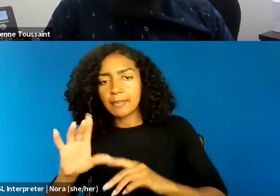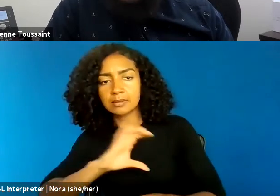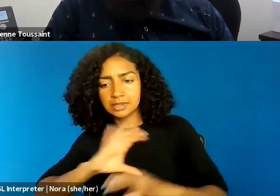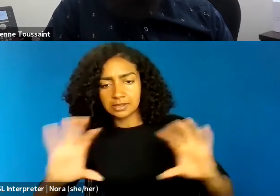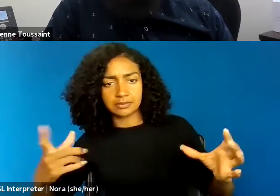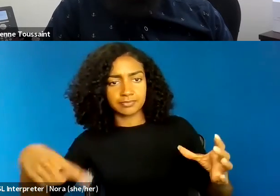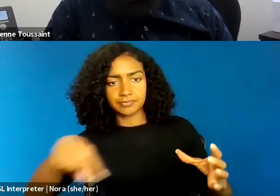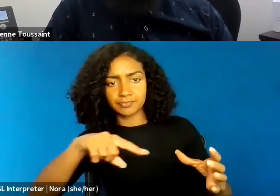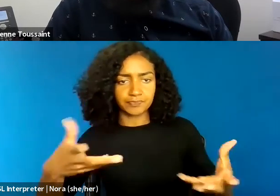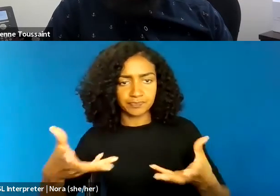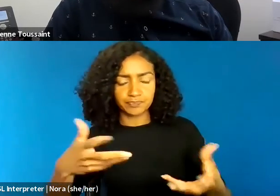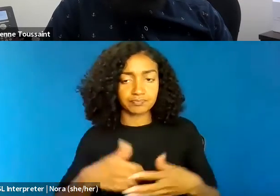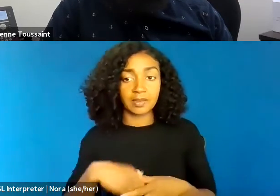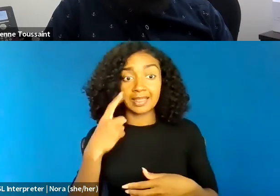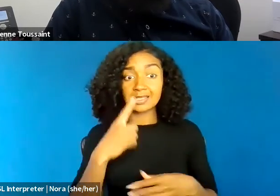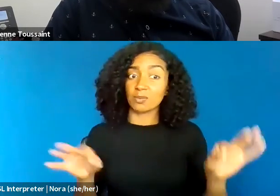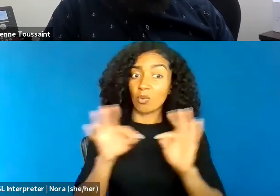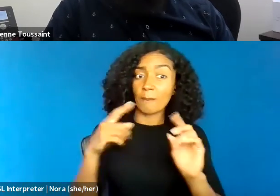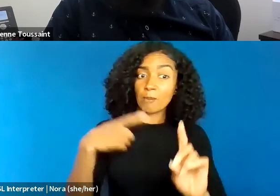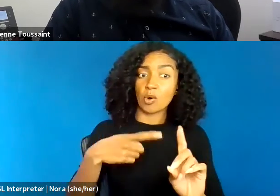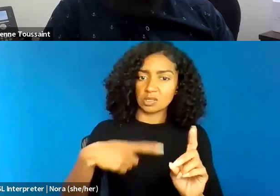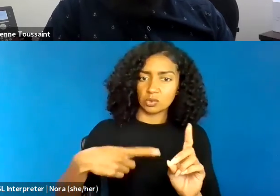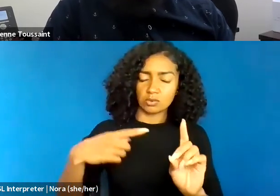to raise and to think about, because the experience of women